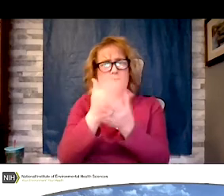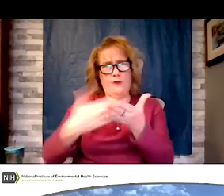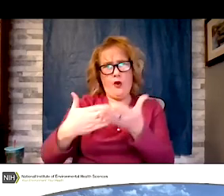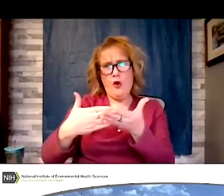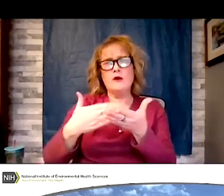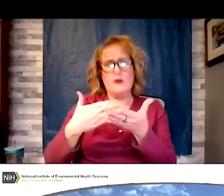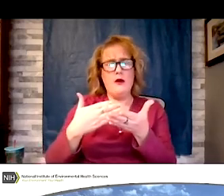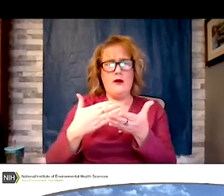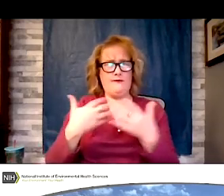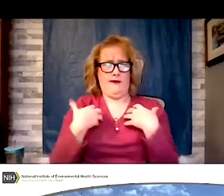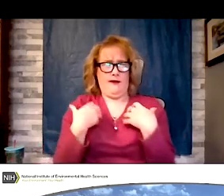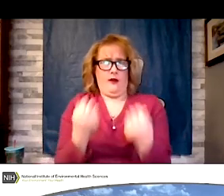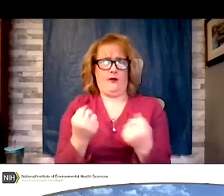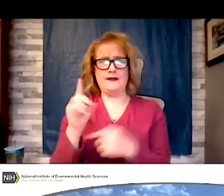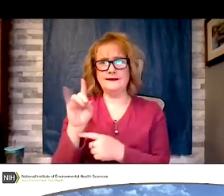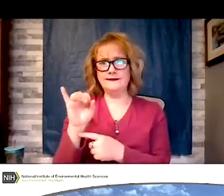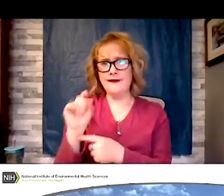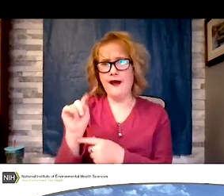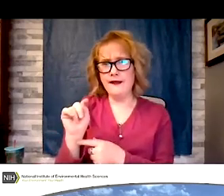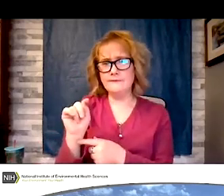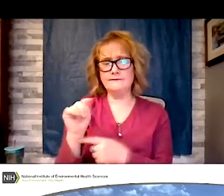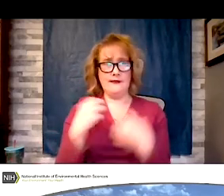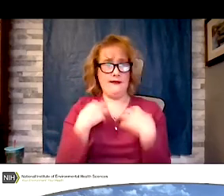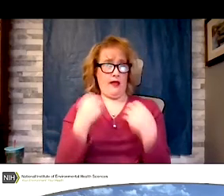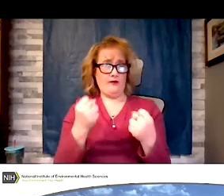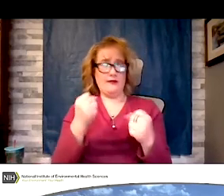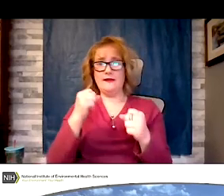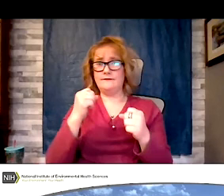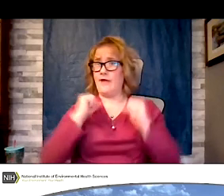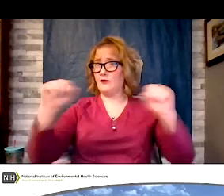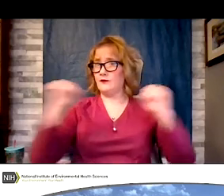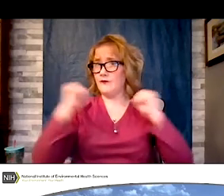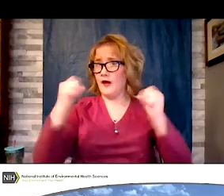healthy exercise program, a stress management program, and